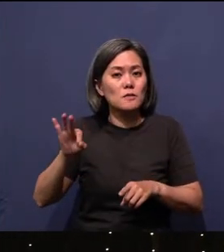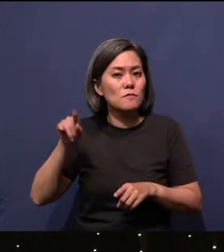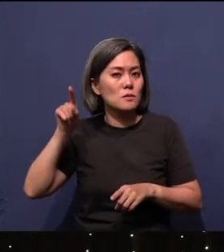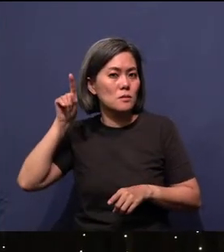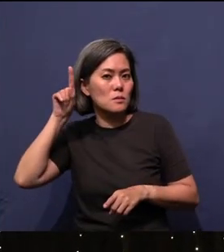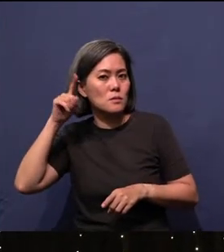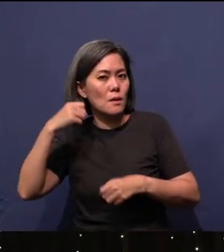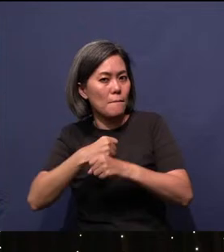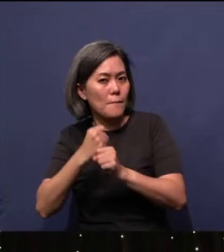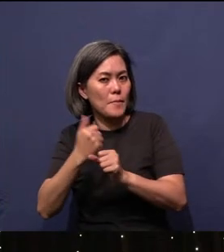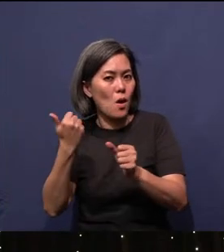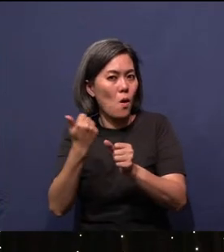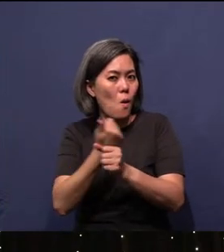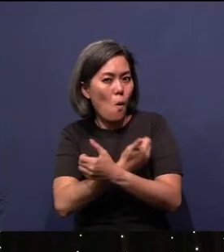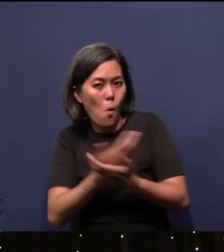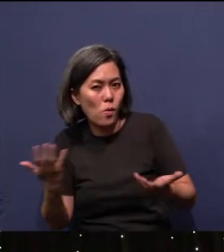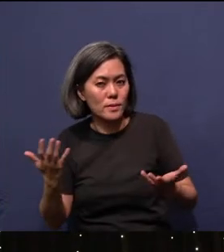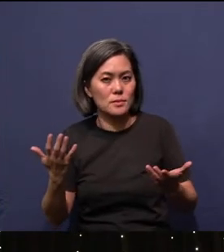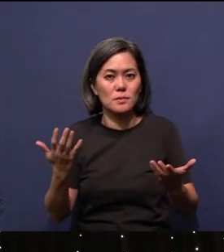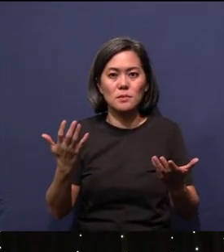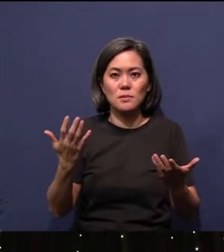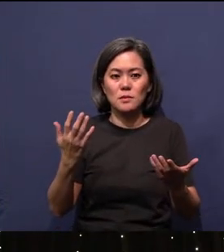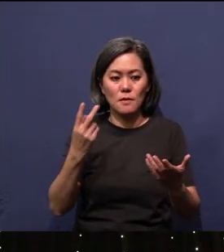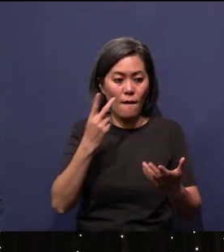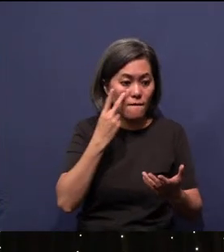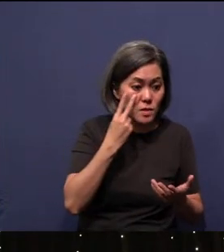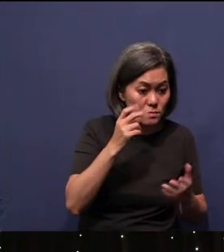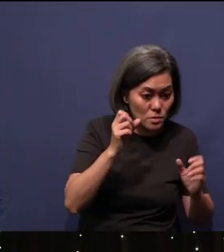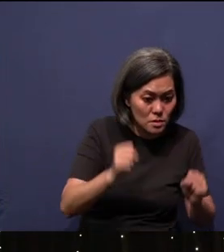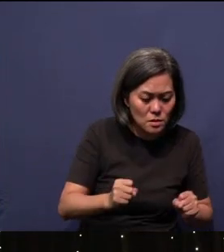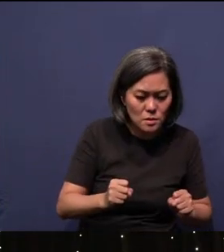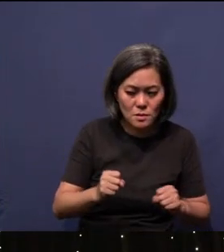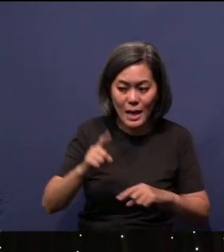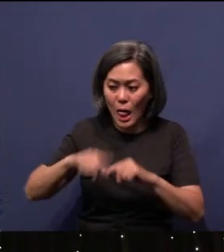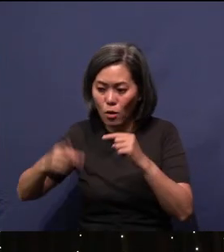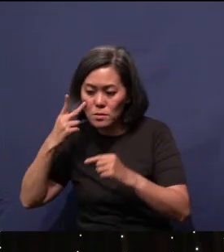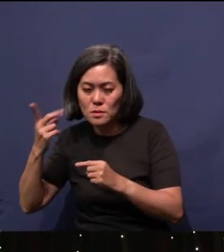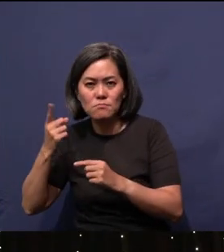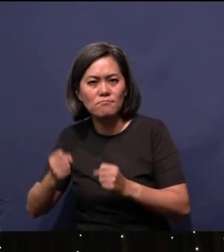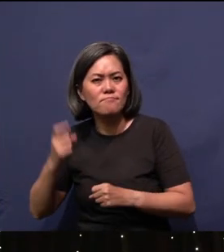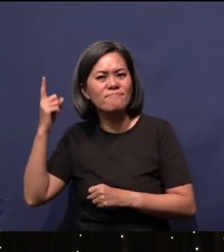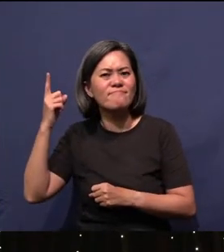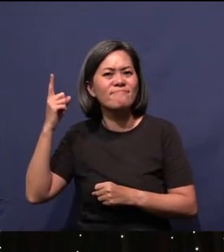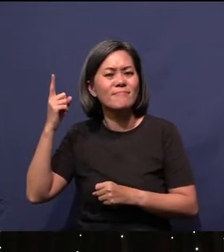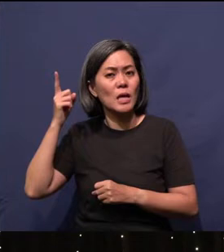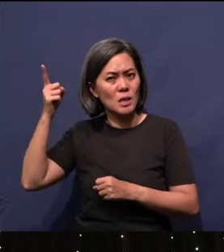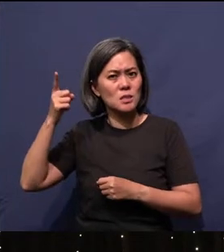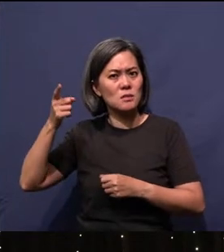things visible and invisible, doesn't He have charge over me? Thrones, powers,